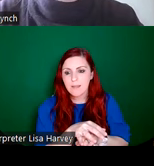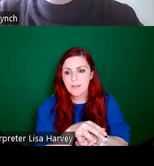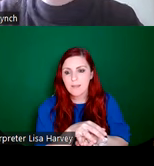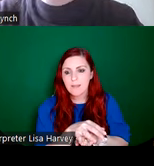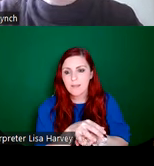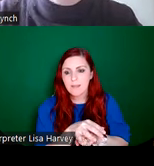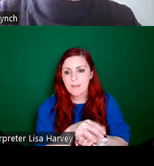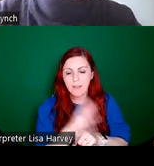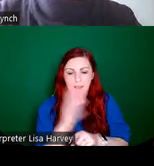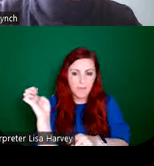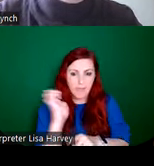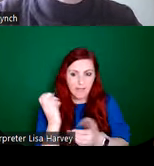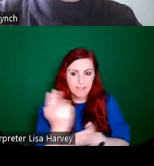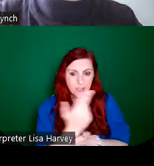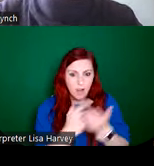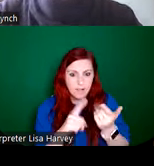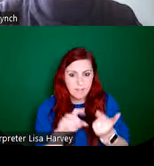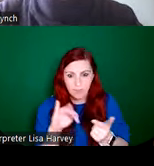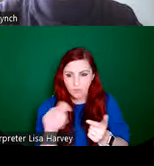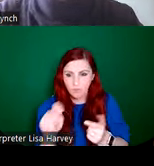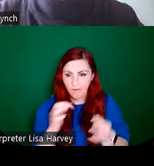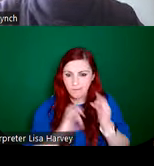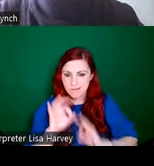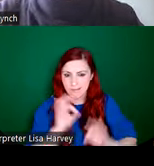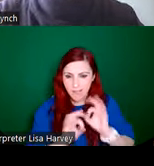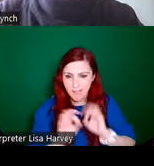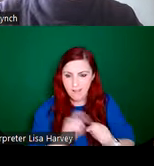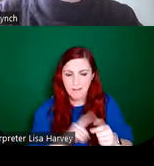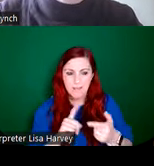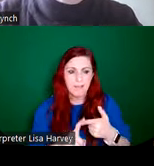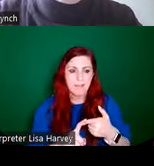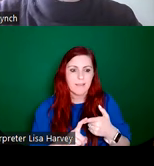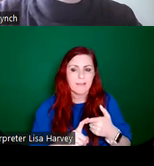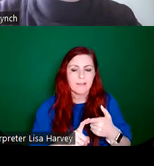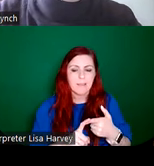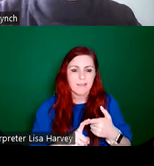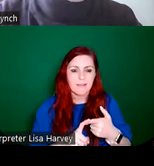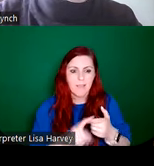the English Arts and Arafts style, the instructions and mentorship of her